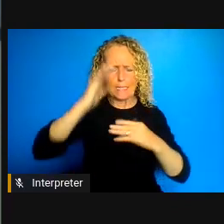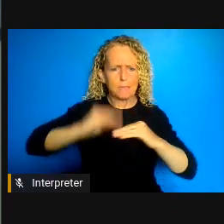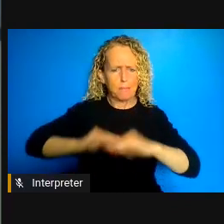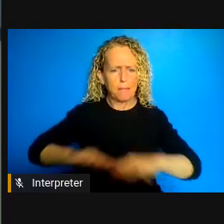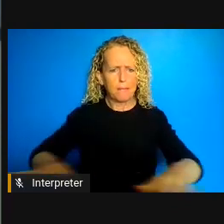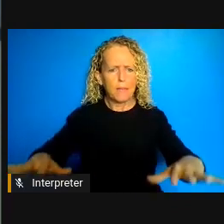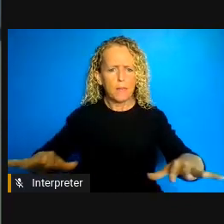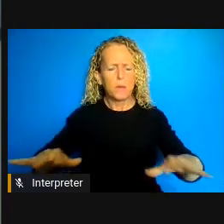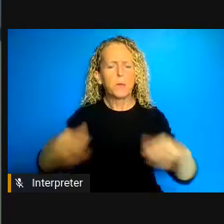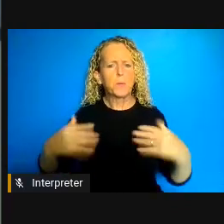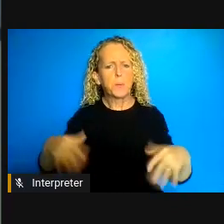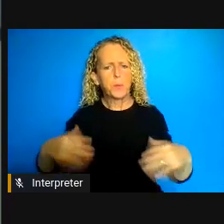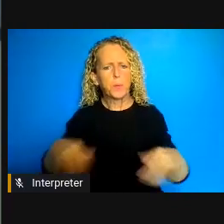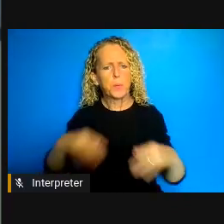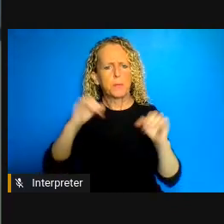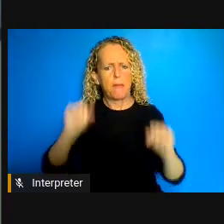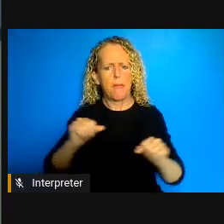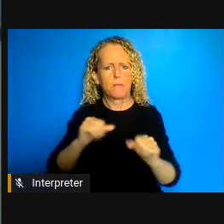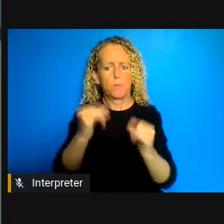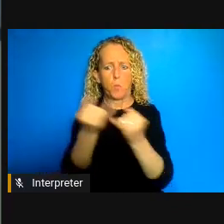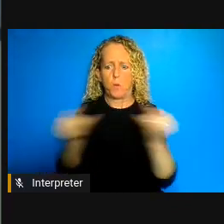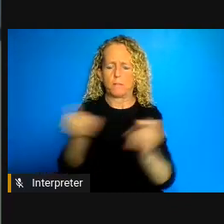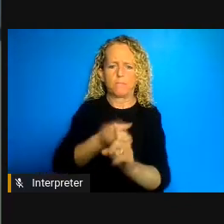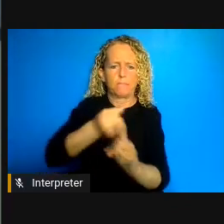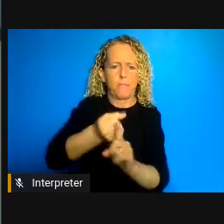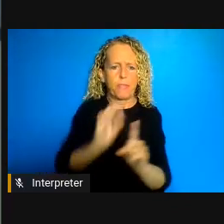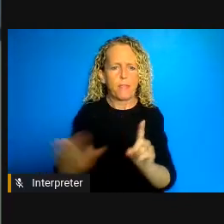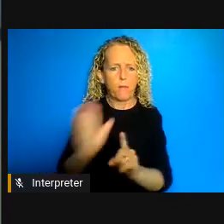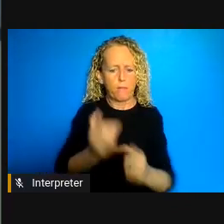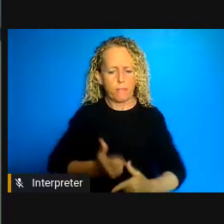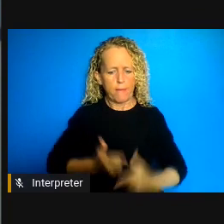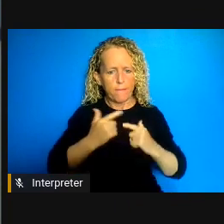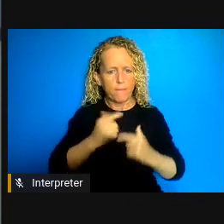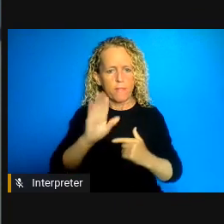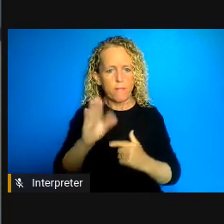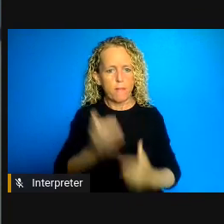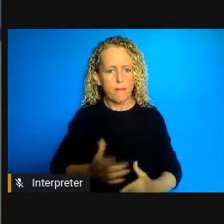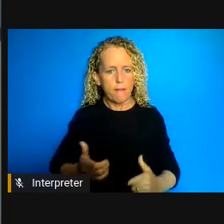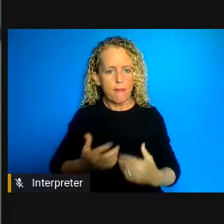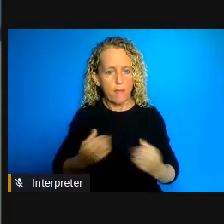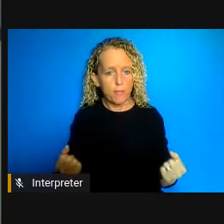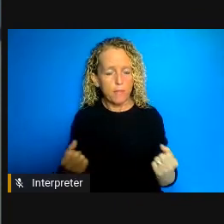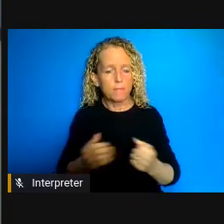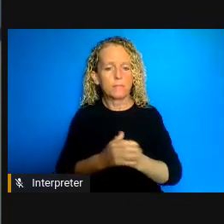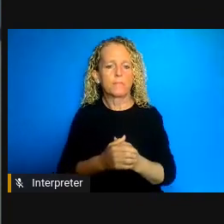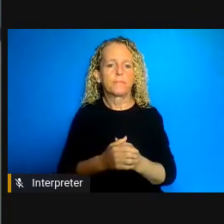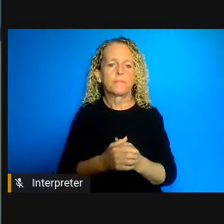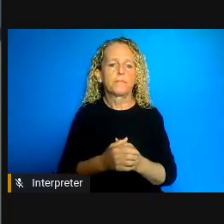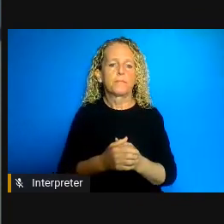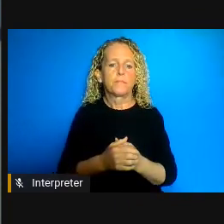in terms of health. Evidence emerging through federal prisons is showing that the prevention protocols are not very